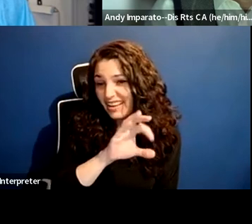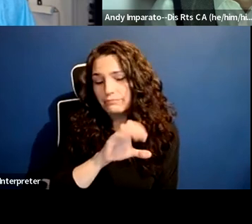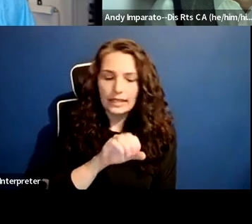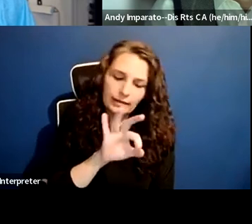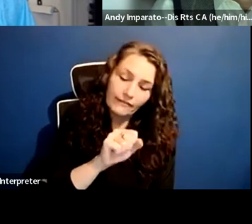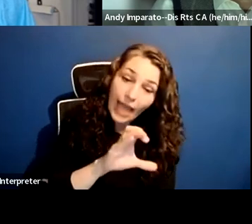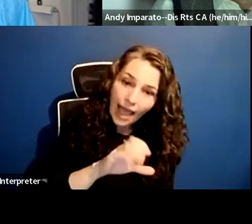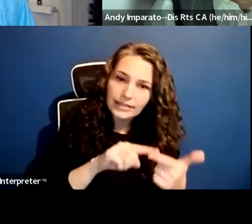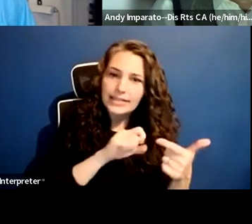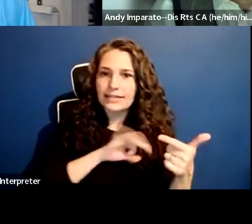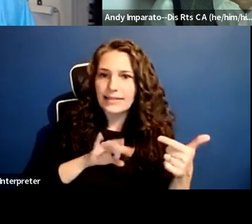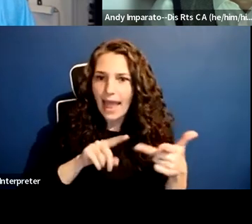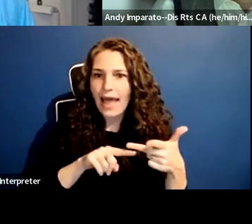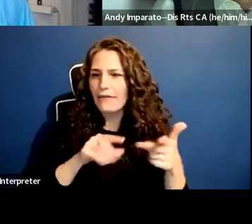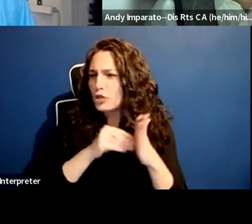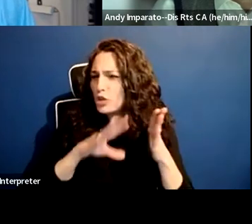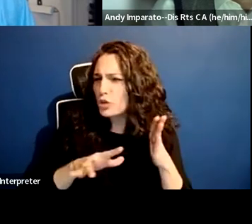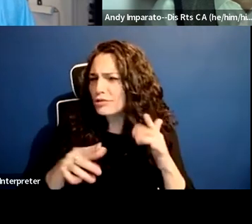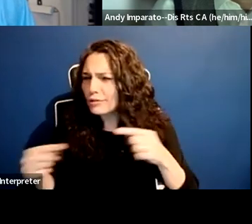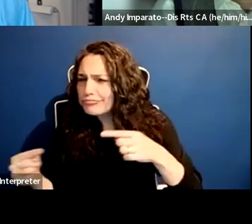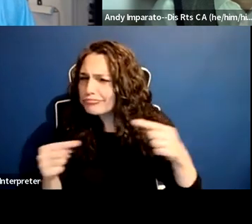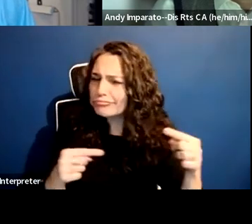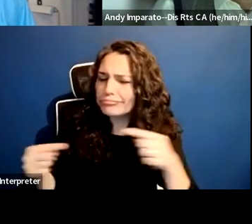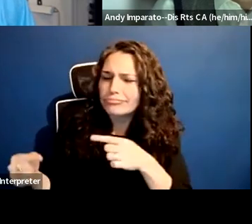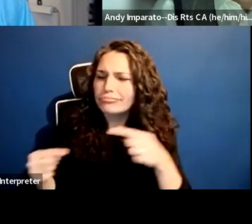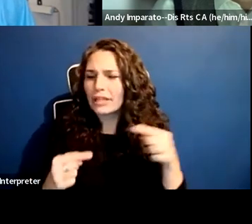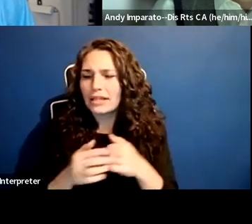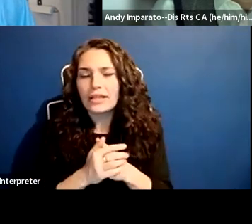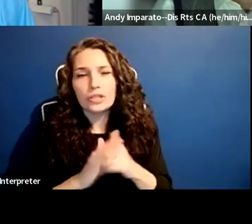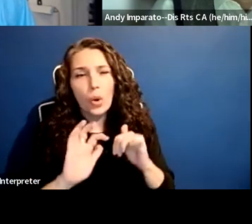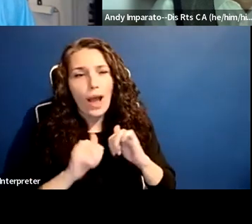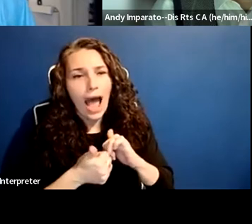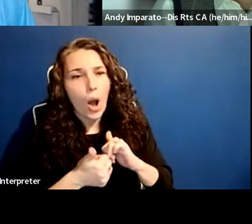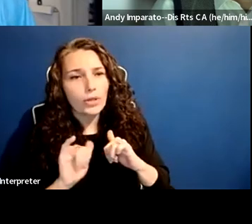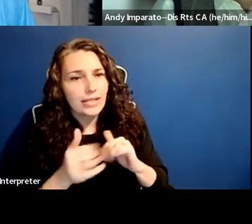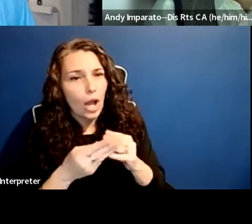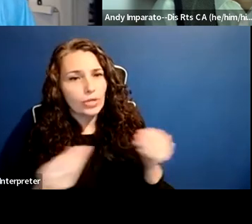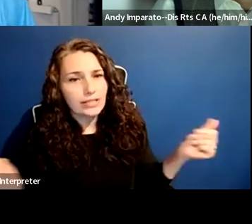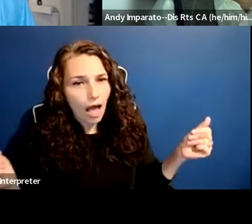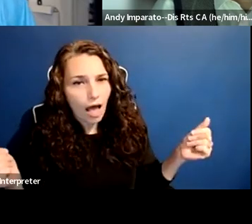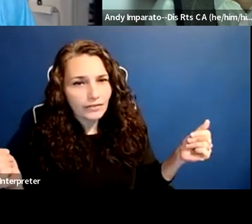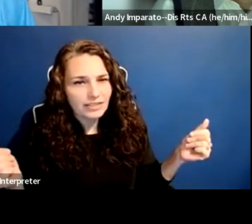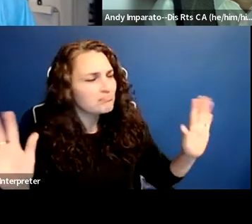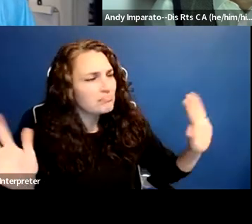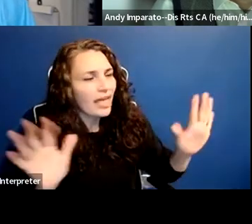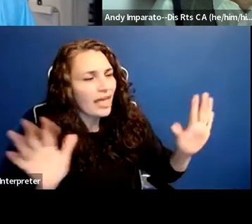is less important than which voices are heard during the discussion. I think one of the things we have learned during this pandemic,